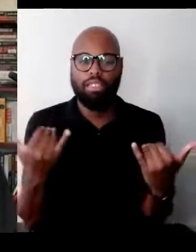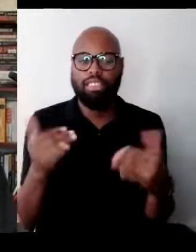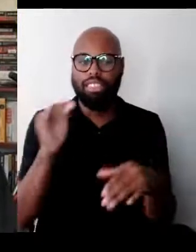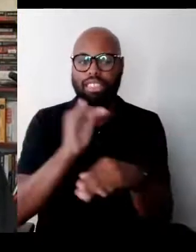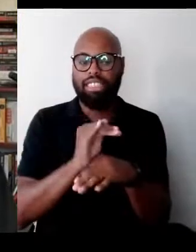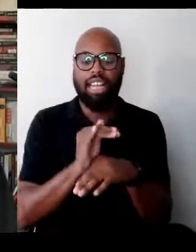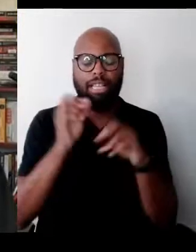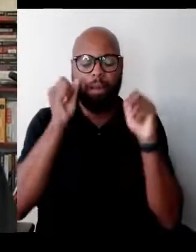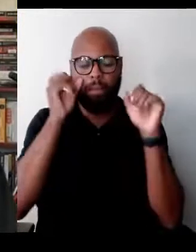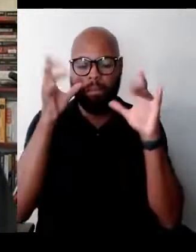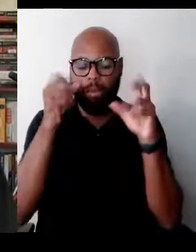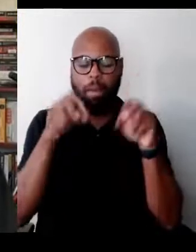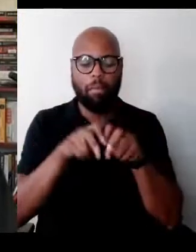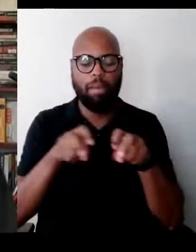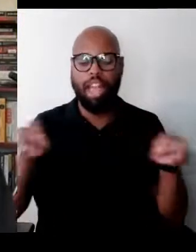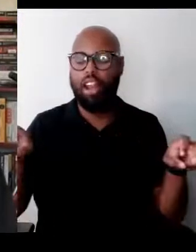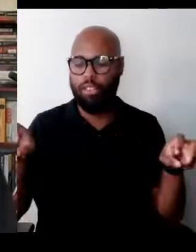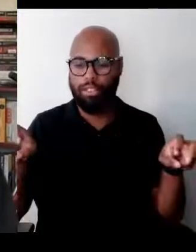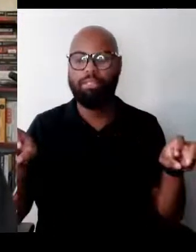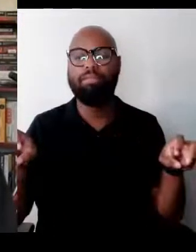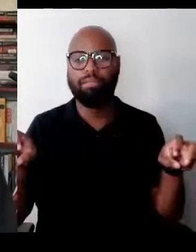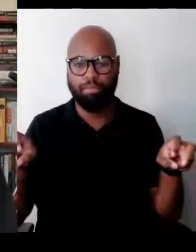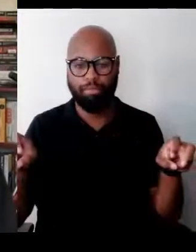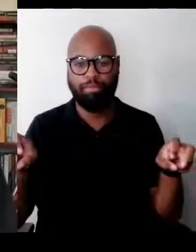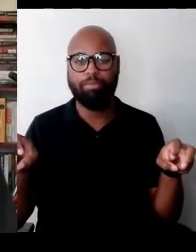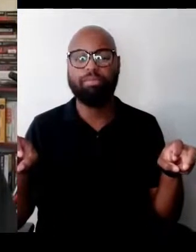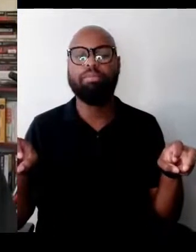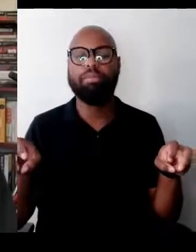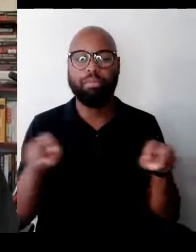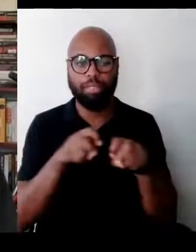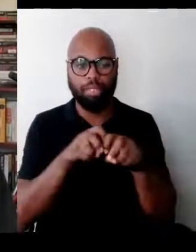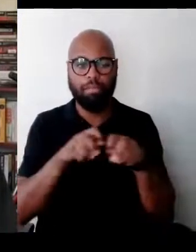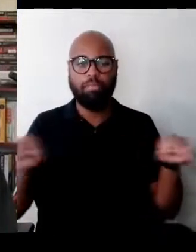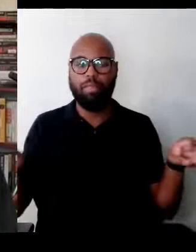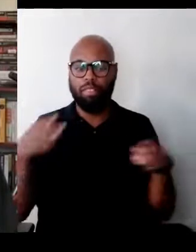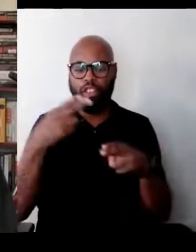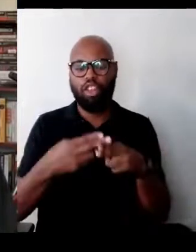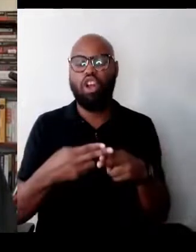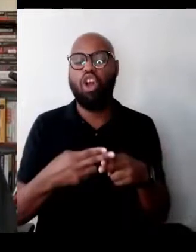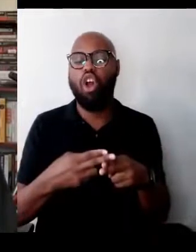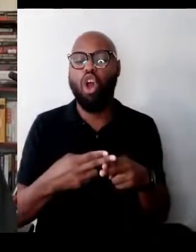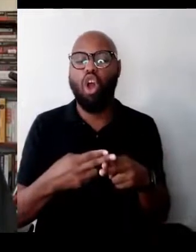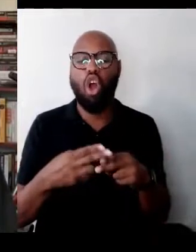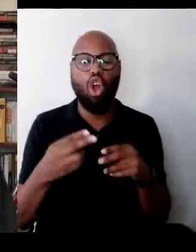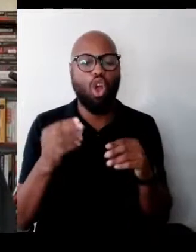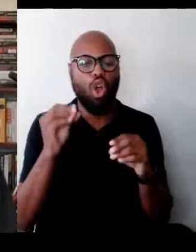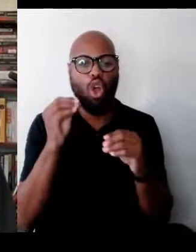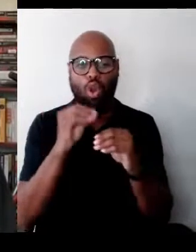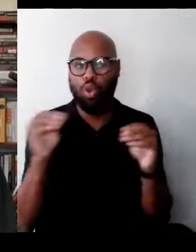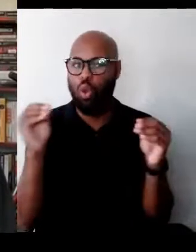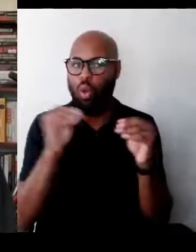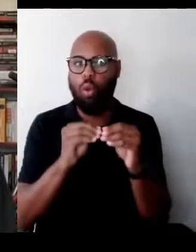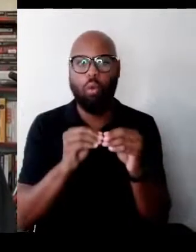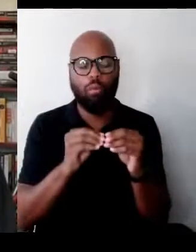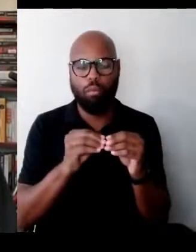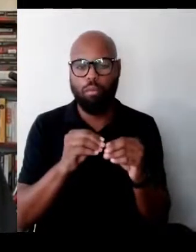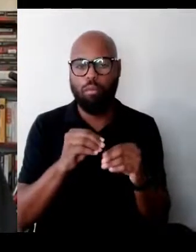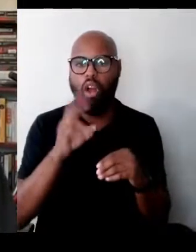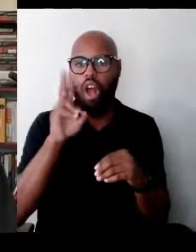and the panel tonight is called "No Longer Unimaginable: "A Conversation with Holocaust Survivors".